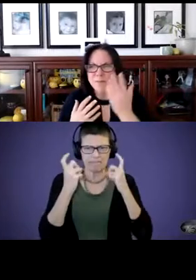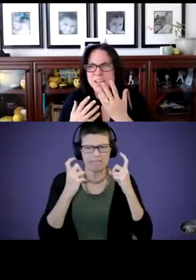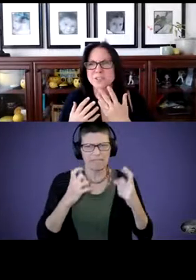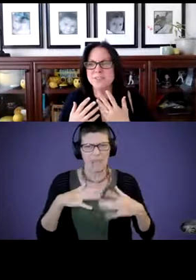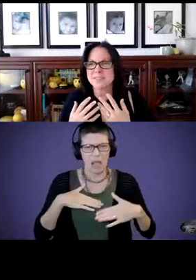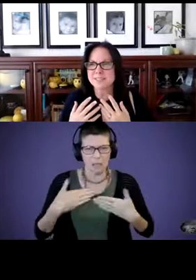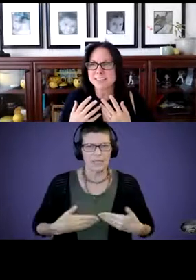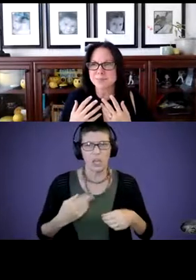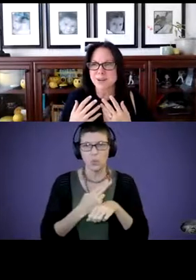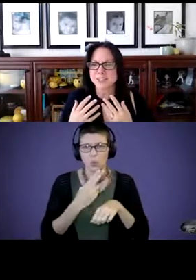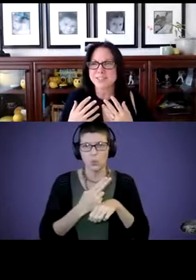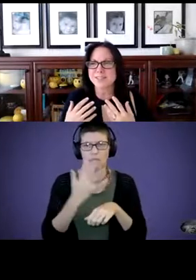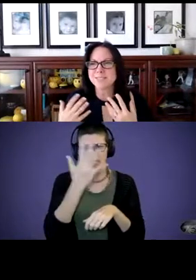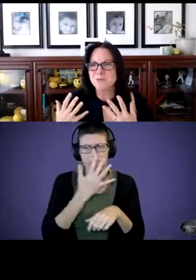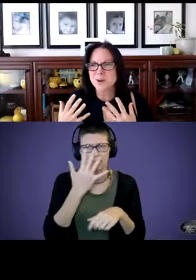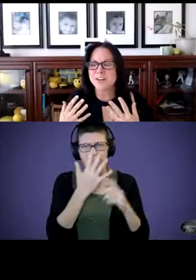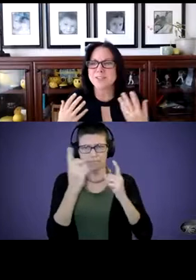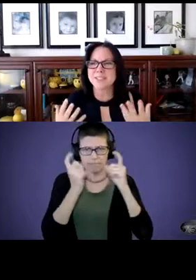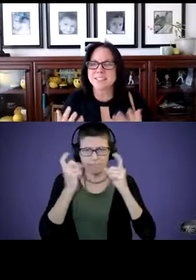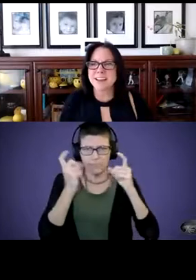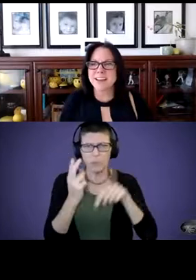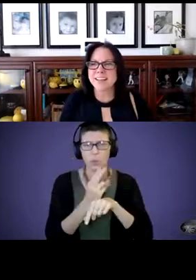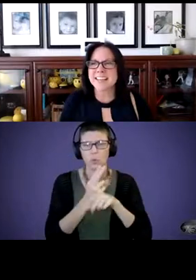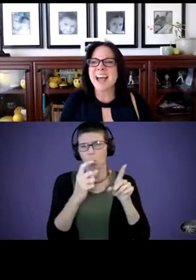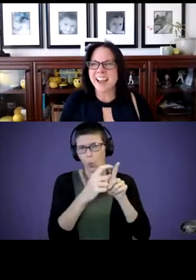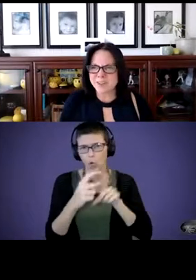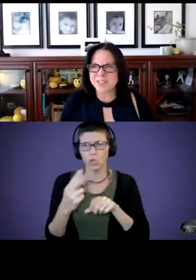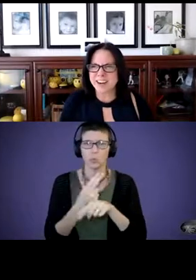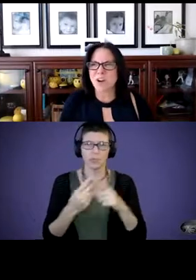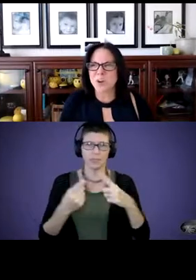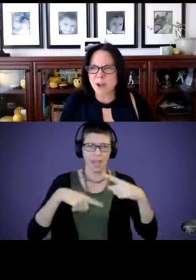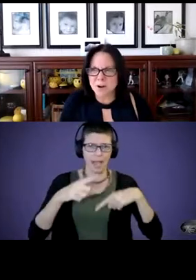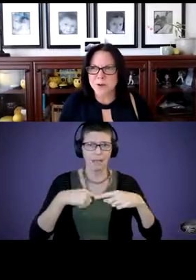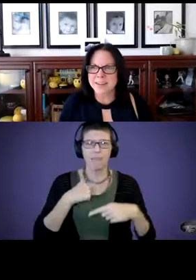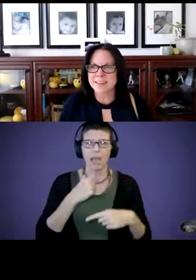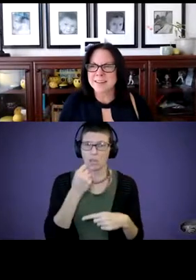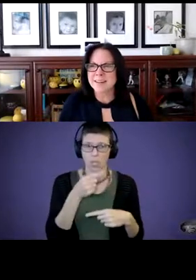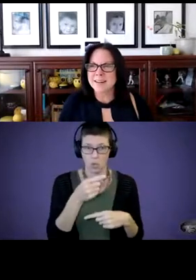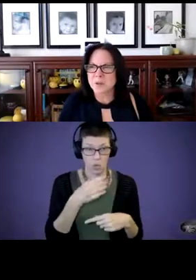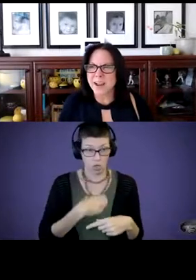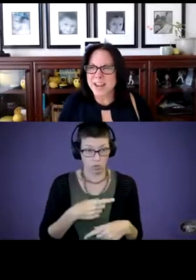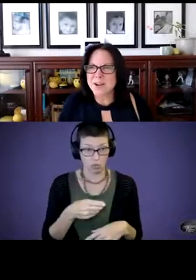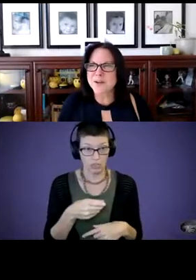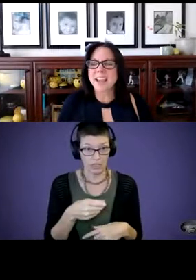facial expressions. Using words. Using signs. “I understand. Are you hungry? You're angry.”